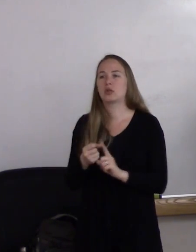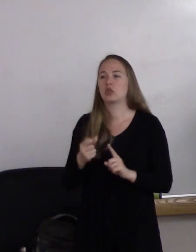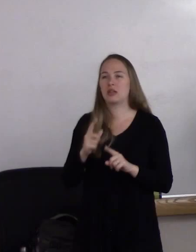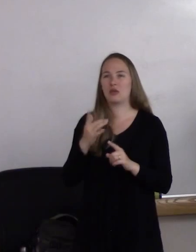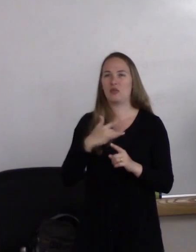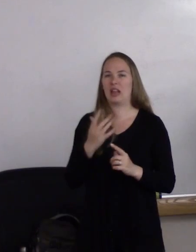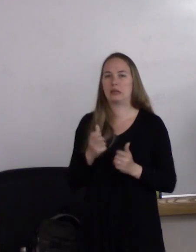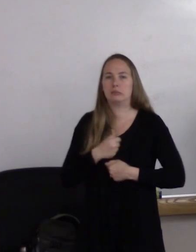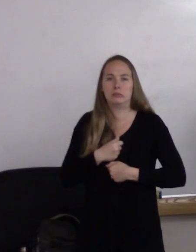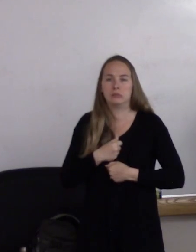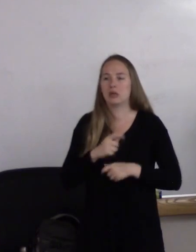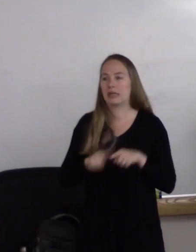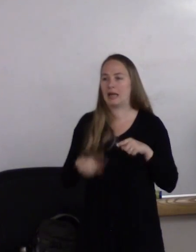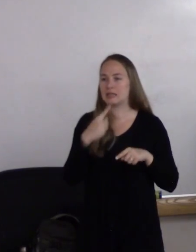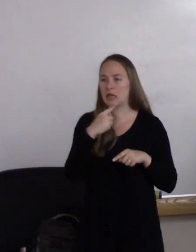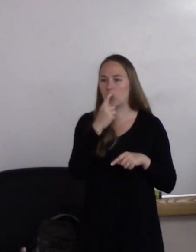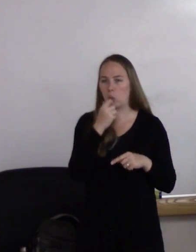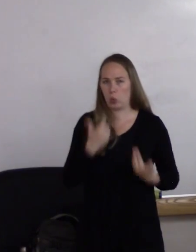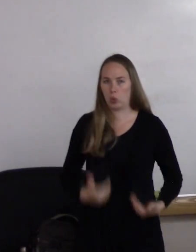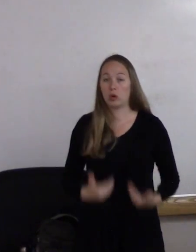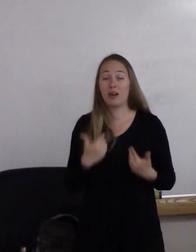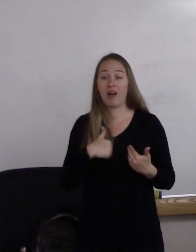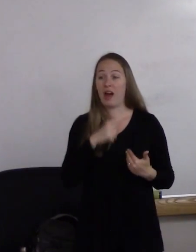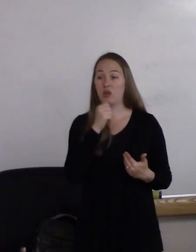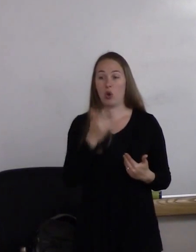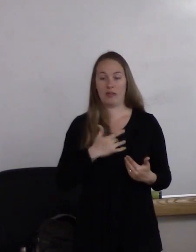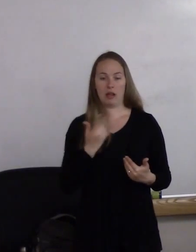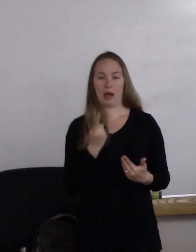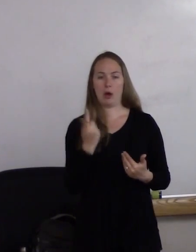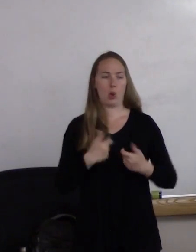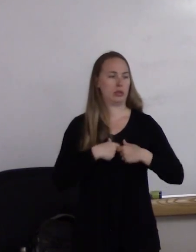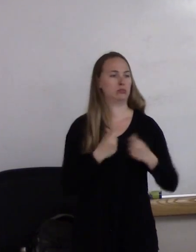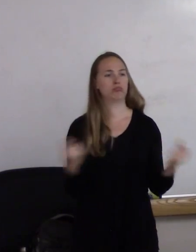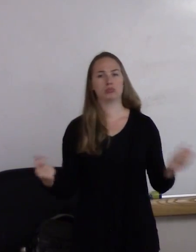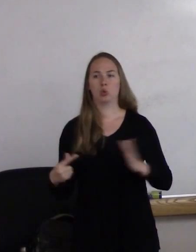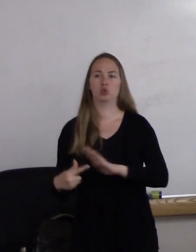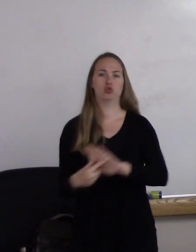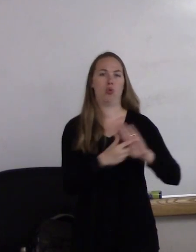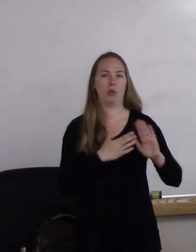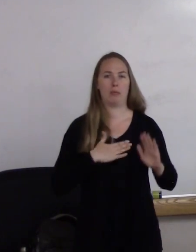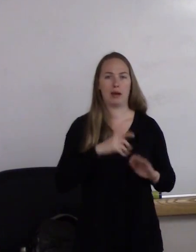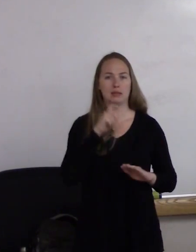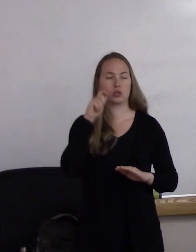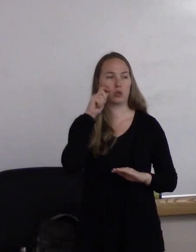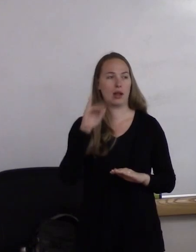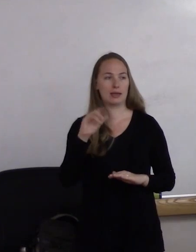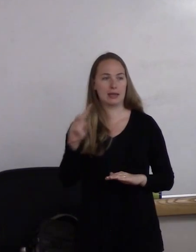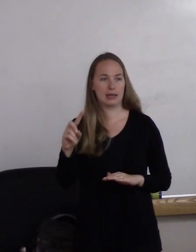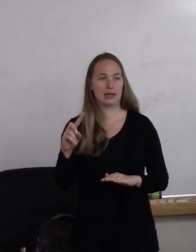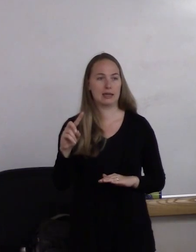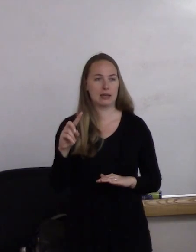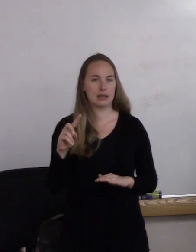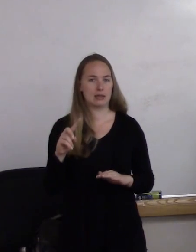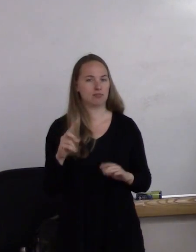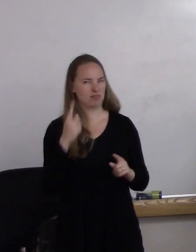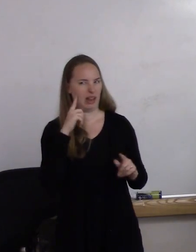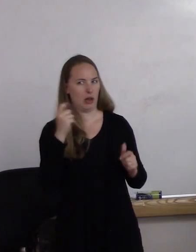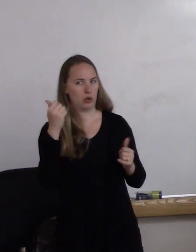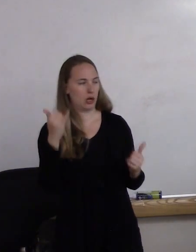I mean, it's not like that-- I don't feel like I'm always broadcasting my sexual identity. There we go. - But I'm also--